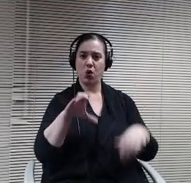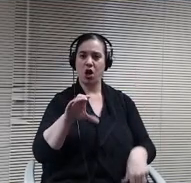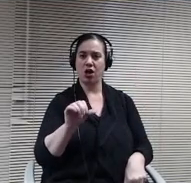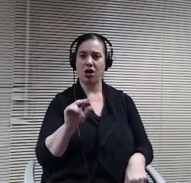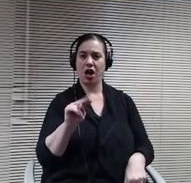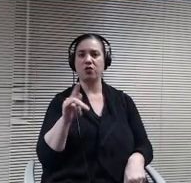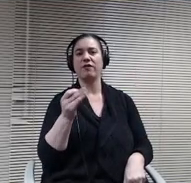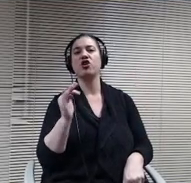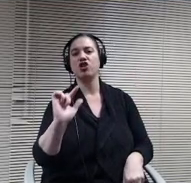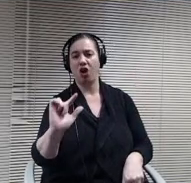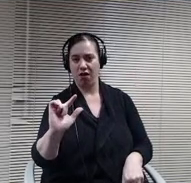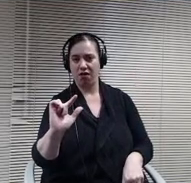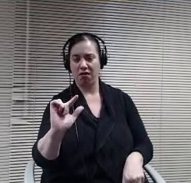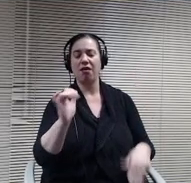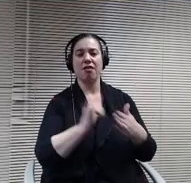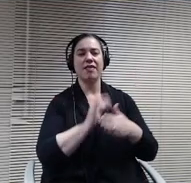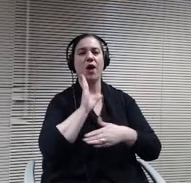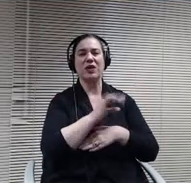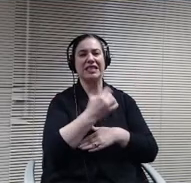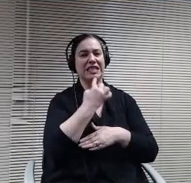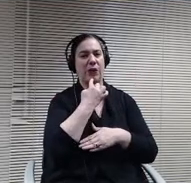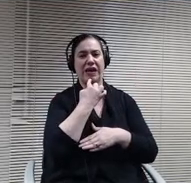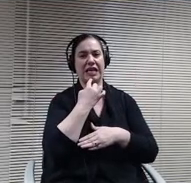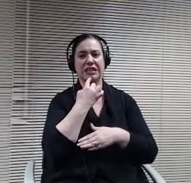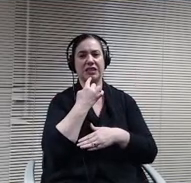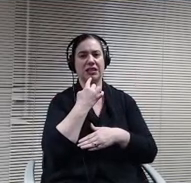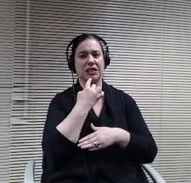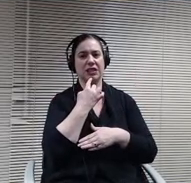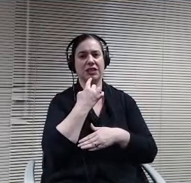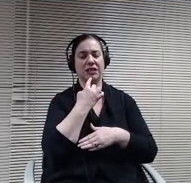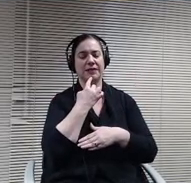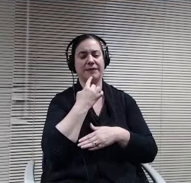excellence that you've had. So you felt that this policy was